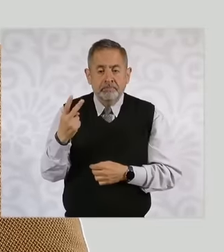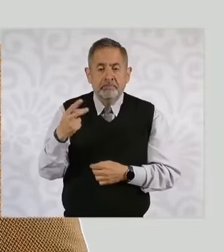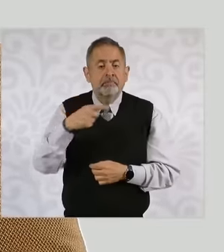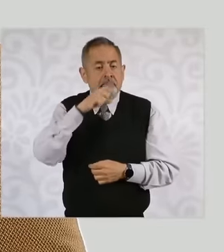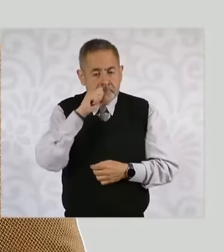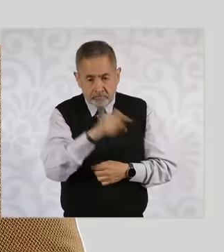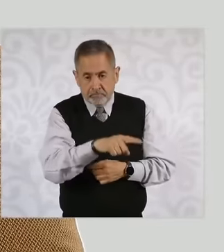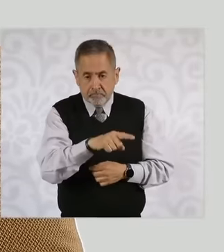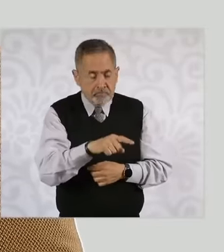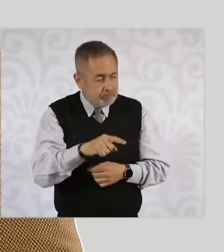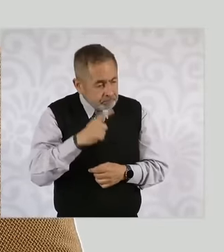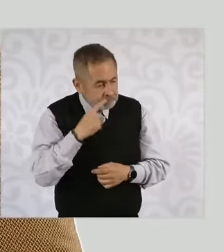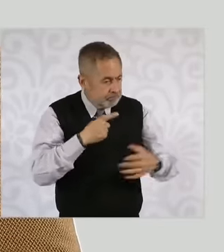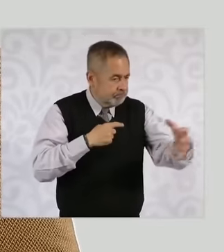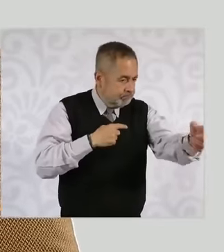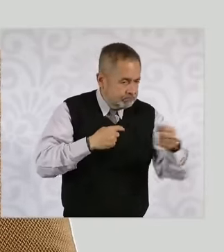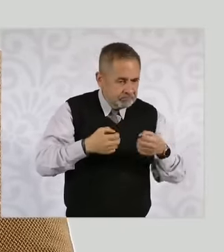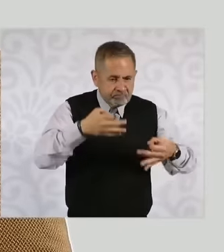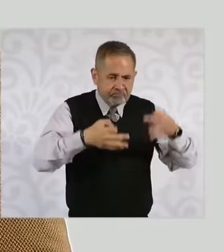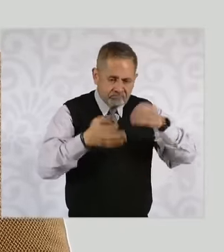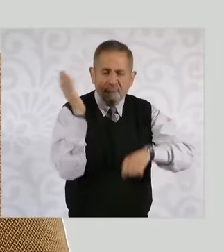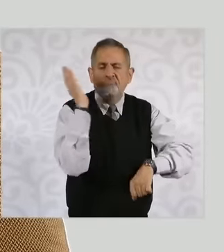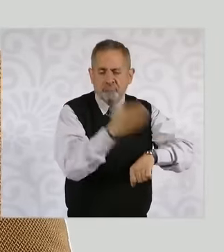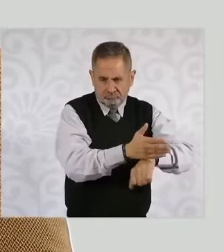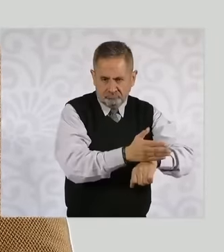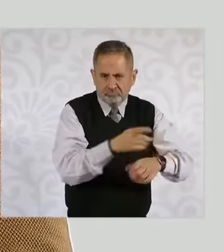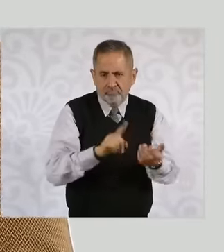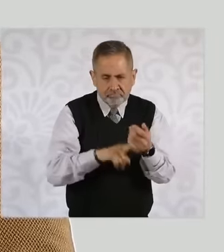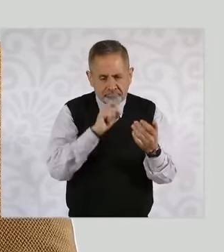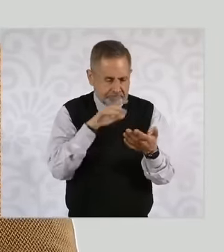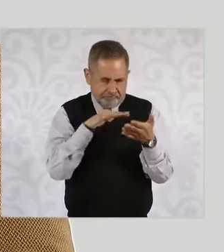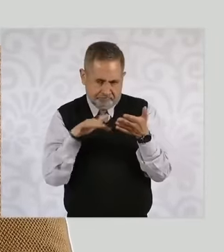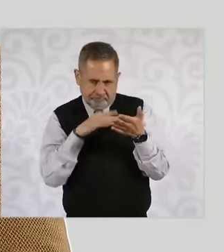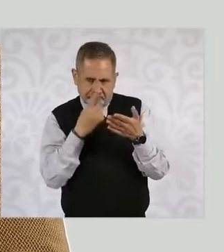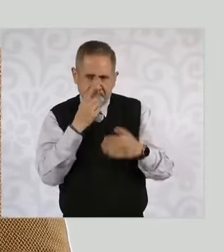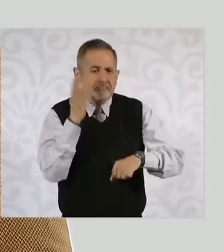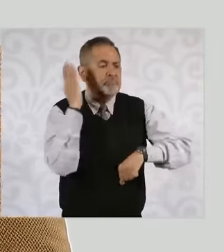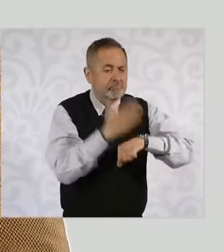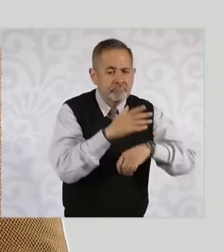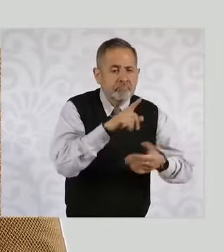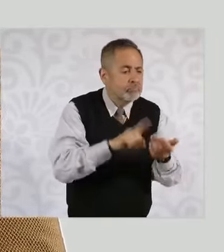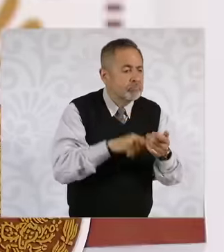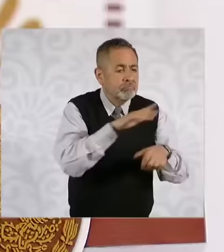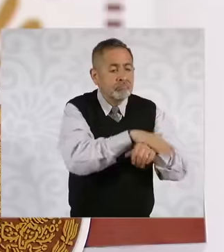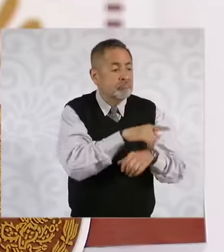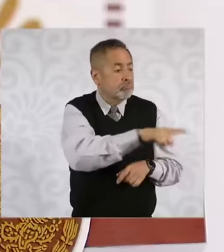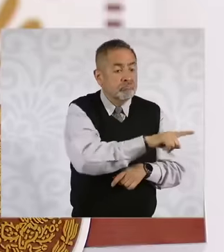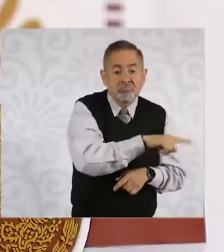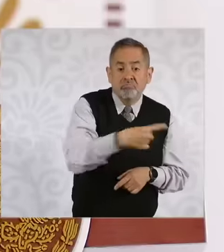in 2022. It says here for conduct such as workplace harassment